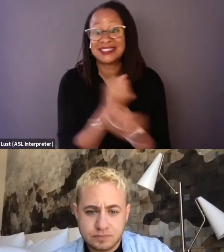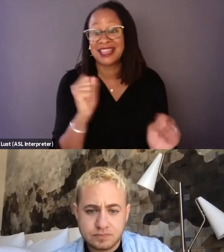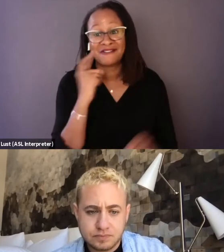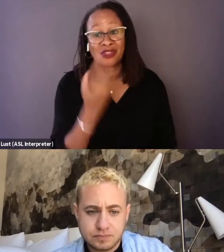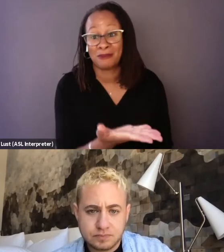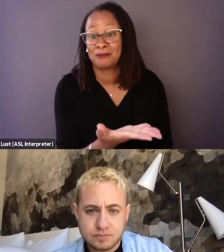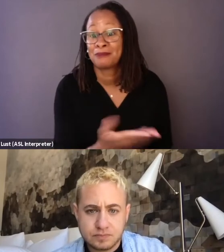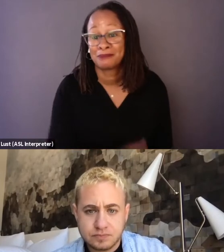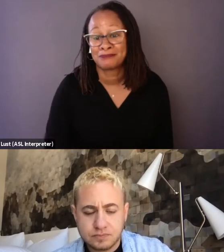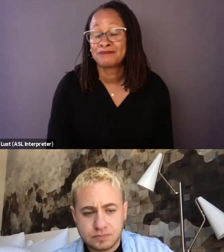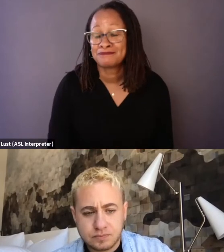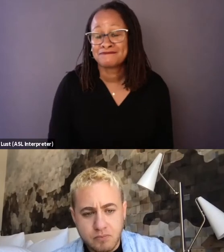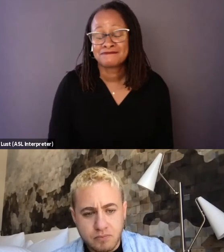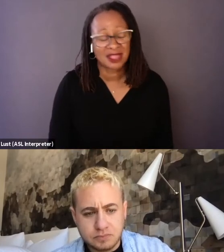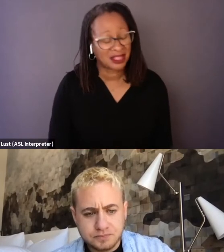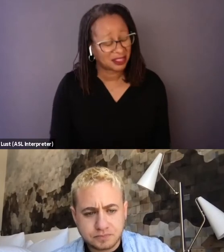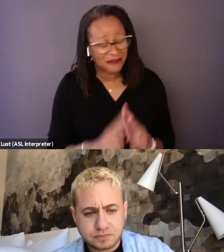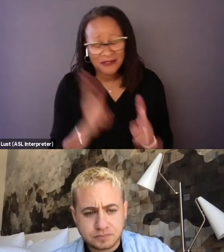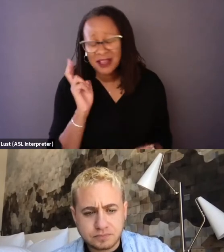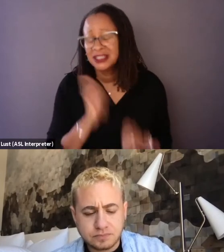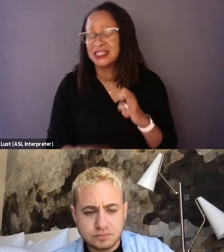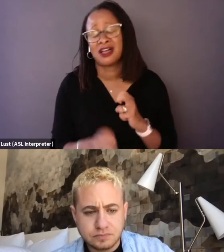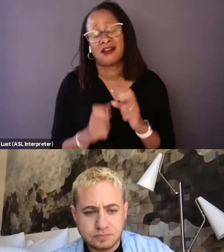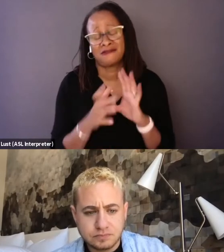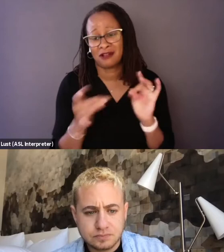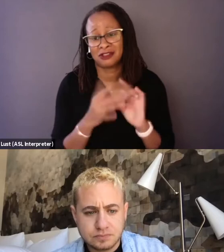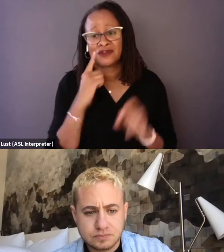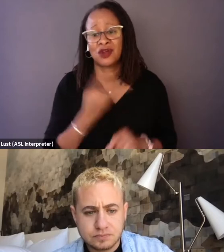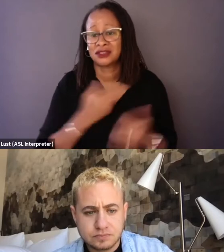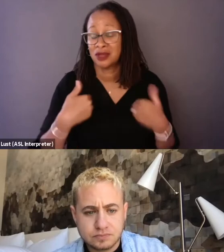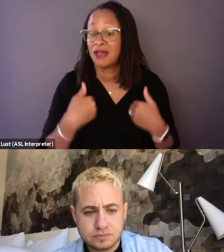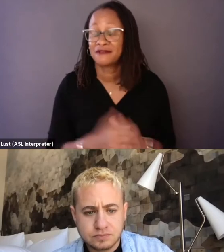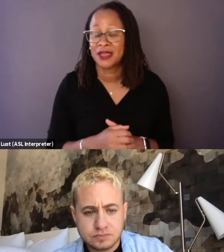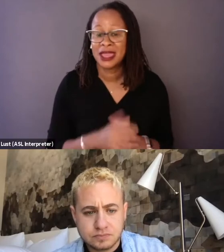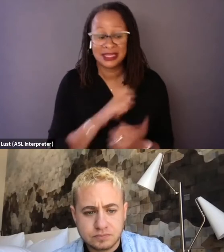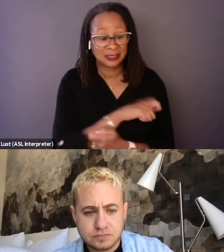And those are very, very tough conversations for us to have, particularly how far down the road we had gone